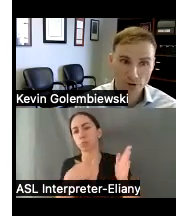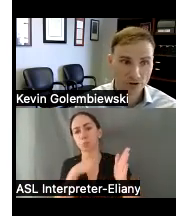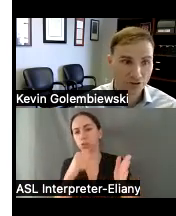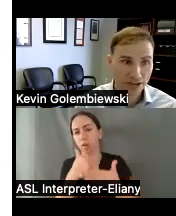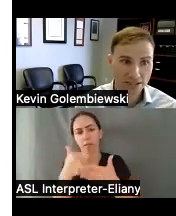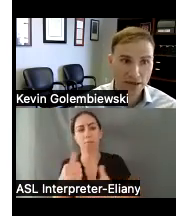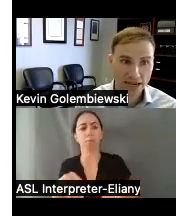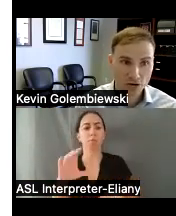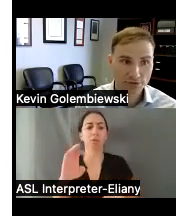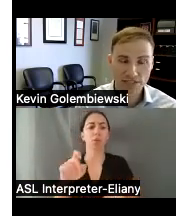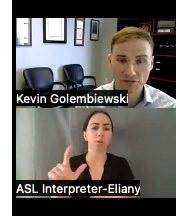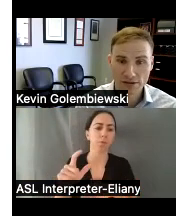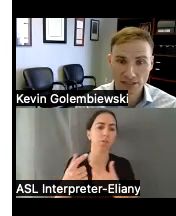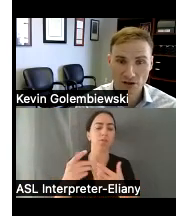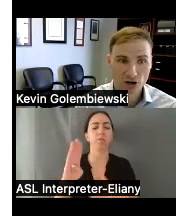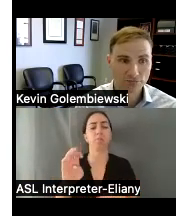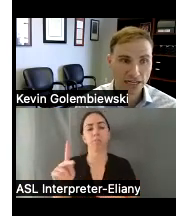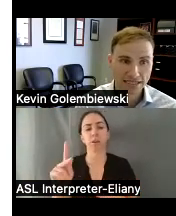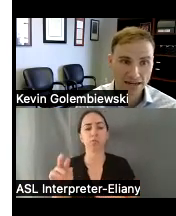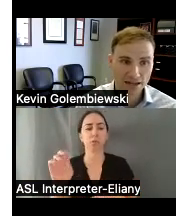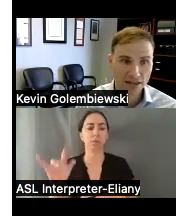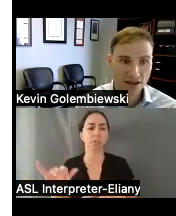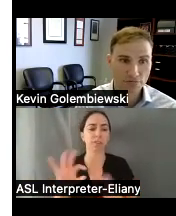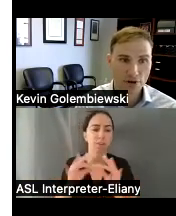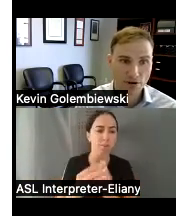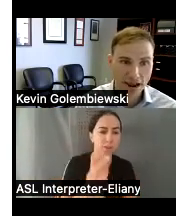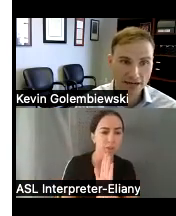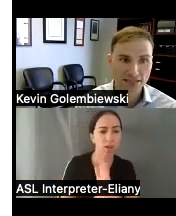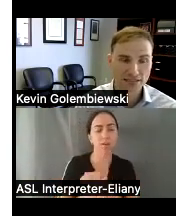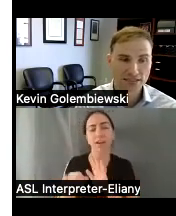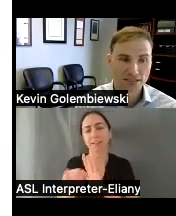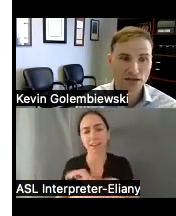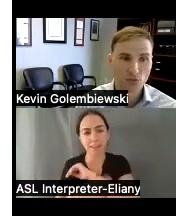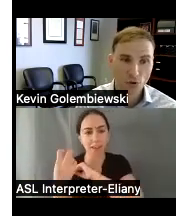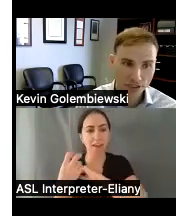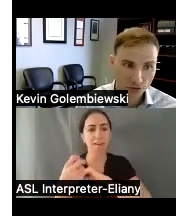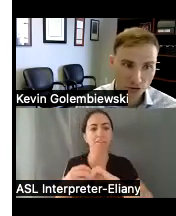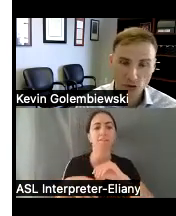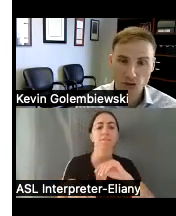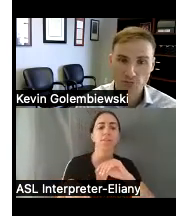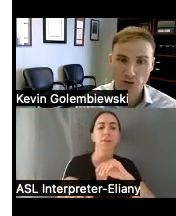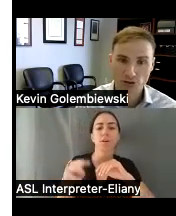um criminal defense bankruptcy family law identity theft malpractice mortgage foreclosure personal